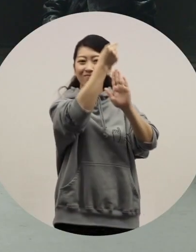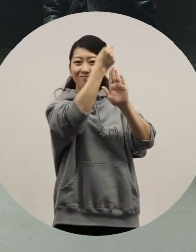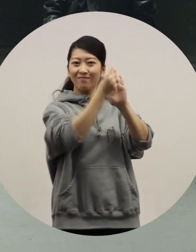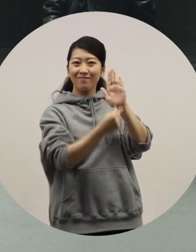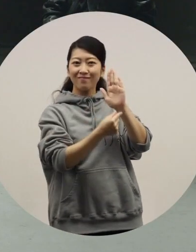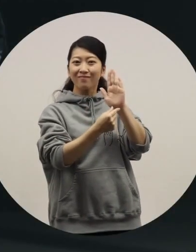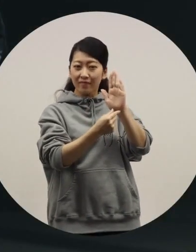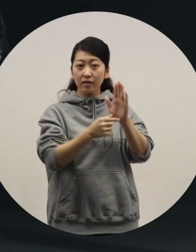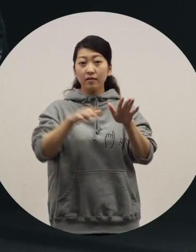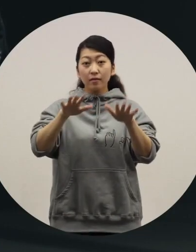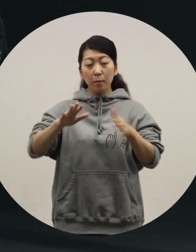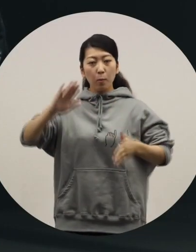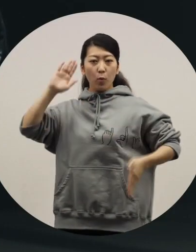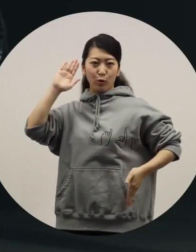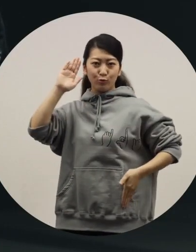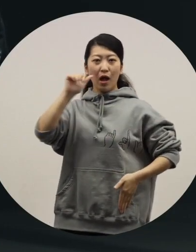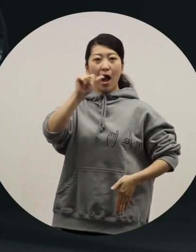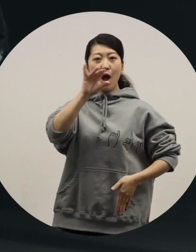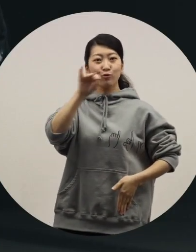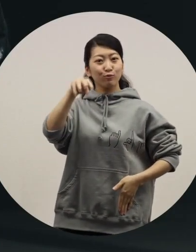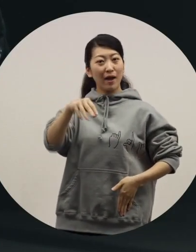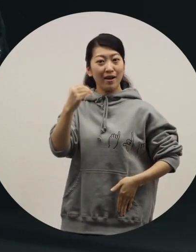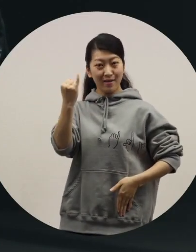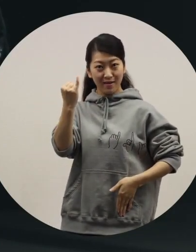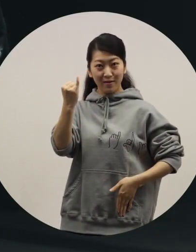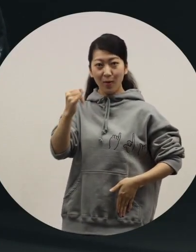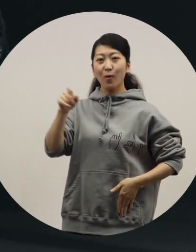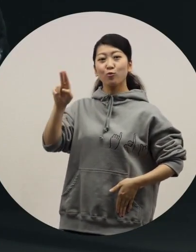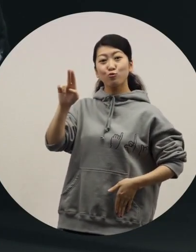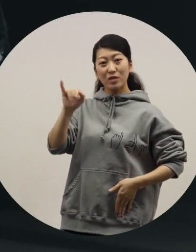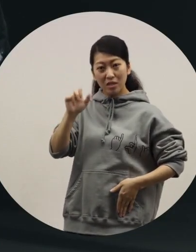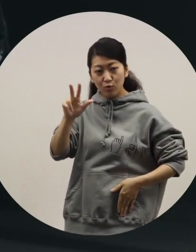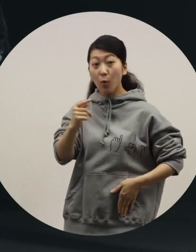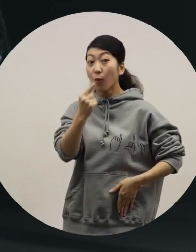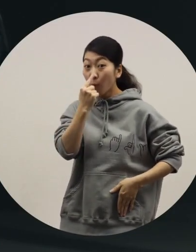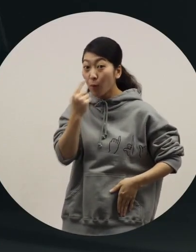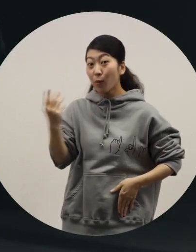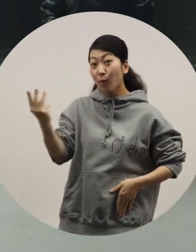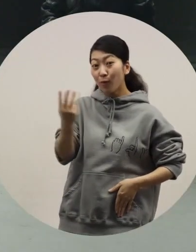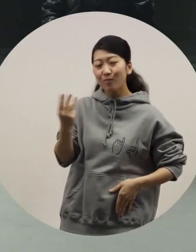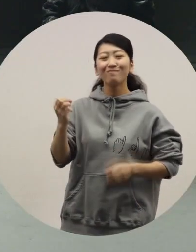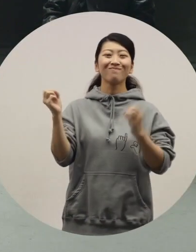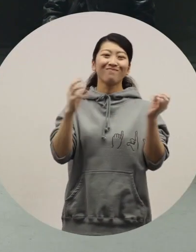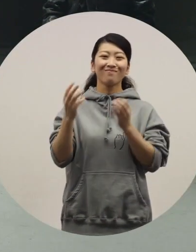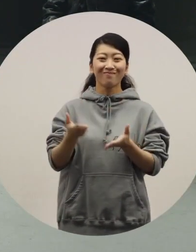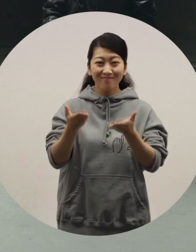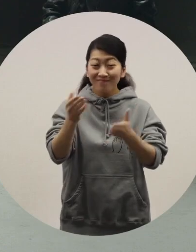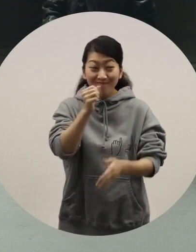with Mari Azuma, a model, and Masahiro Toriyama, from WHILL. [Ochiai] Thank you for coming. -[Azuma and Toriyama] Thank you.